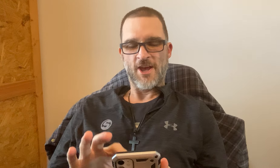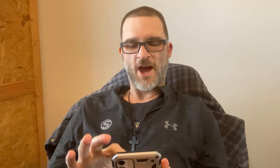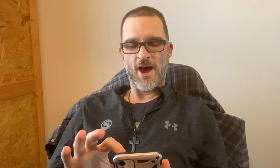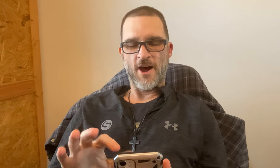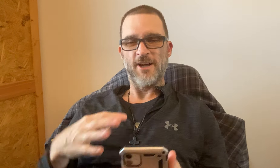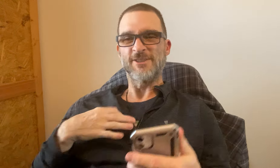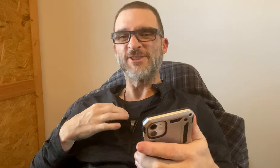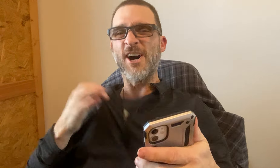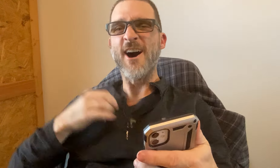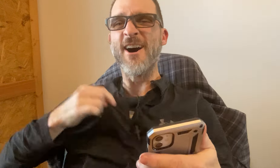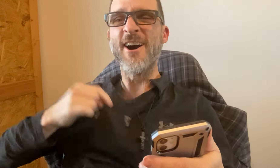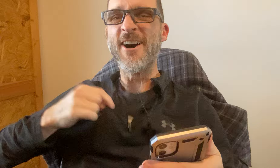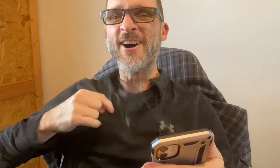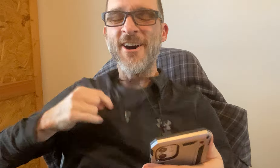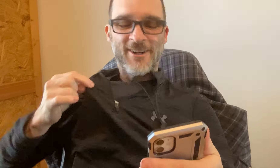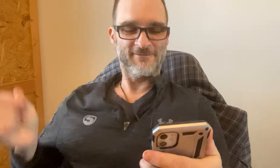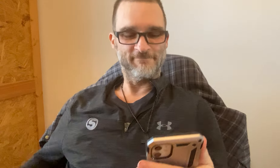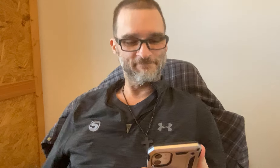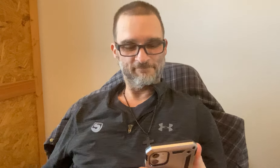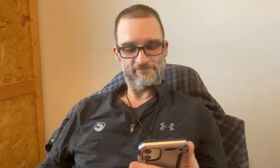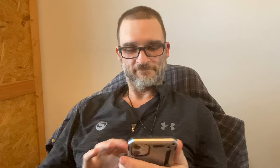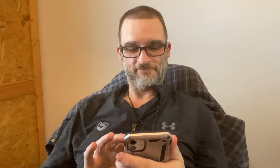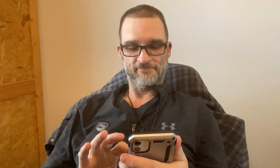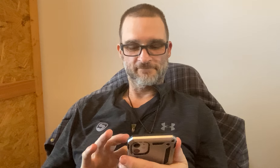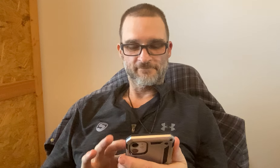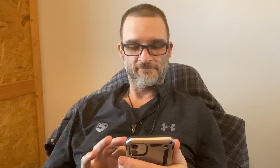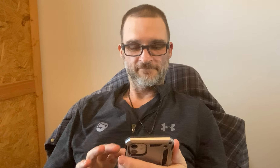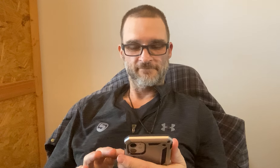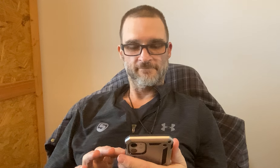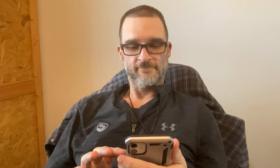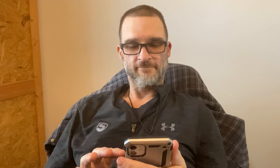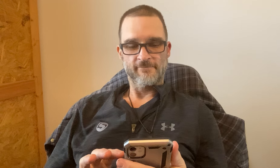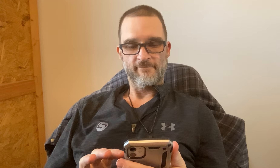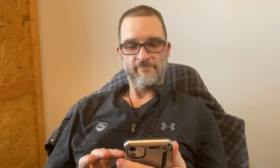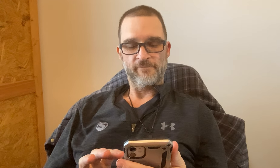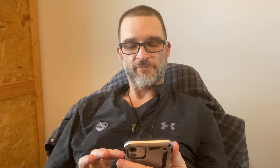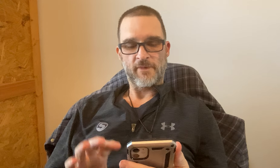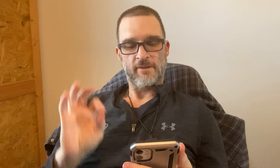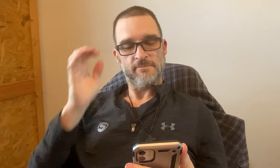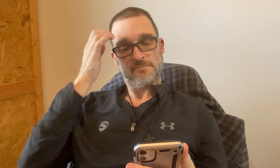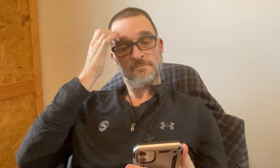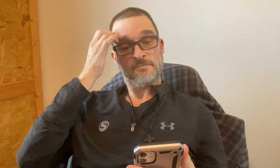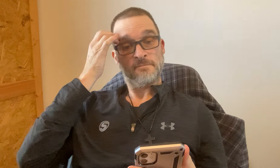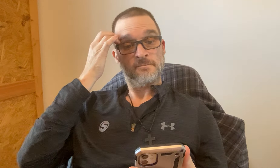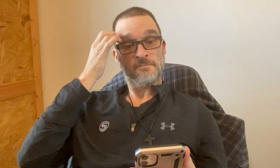*YAY!!* SHIRTS!!!!!!!!!!